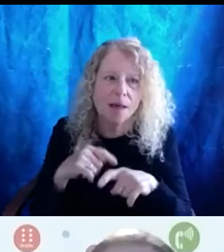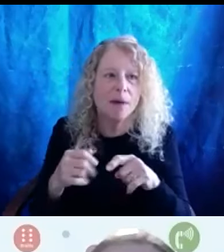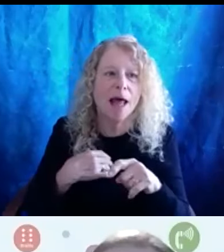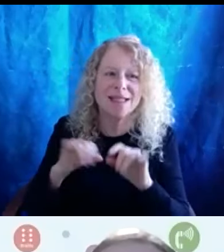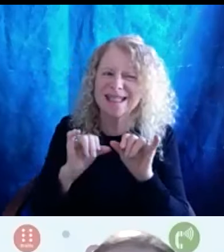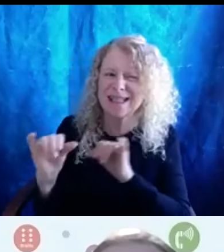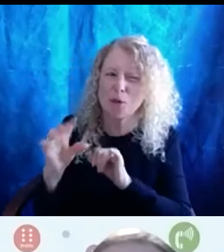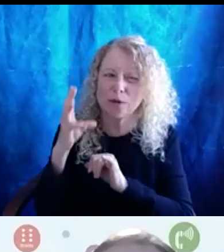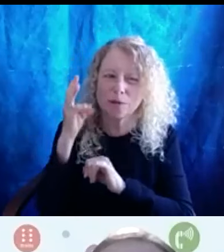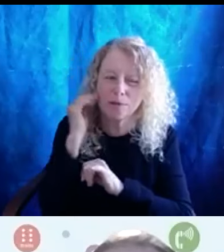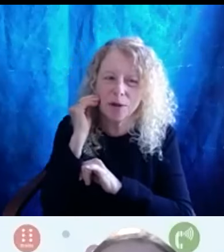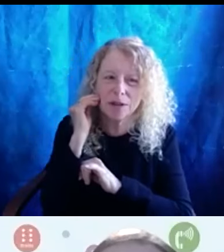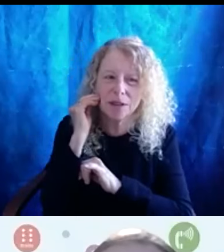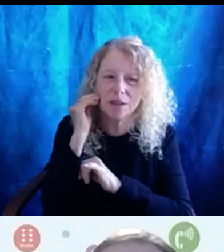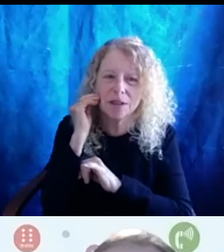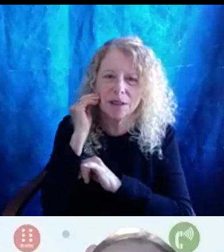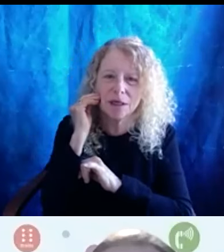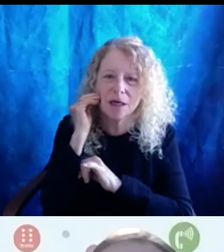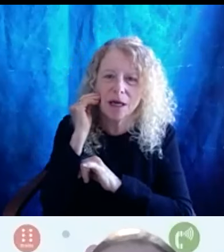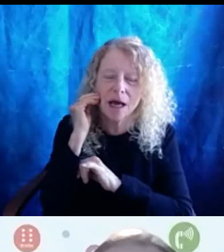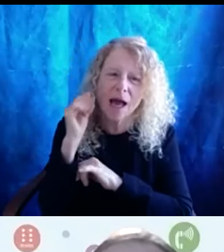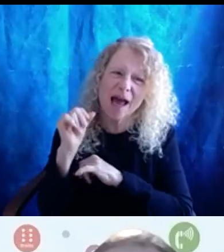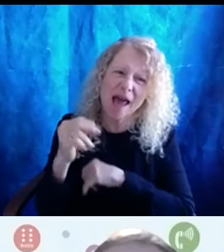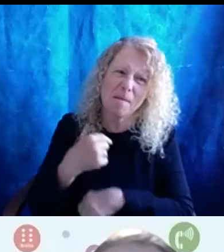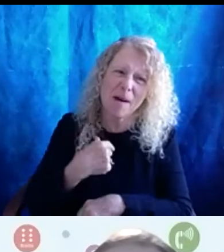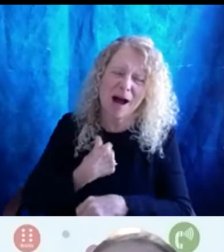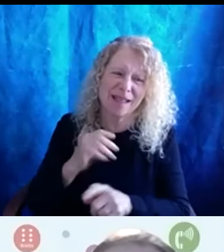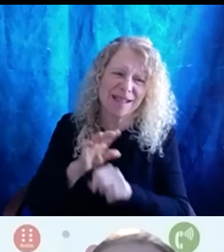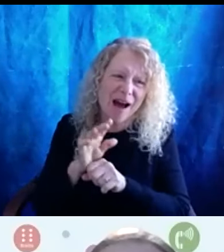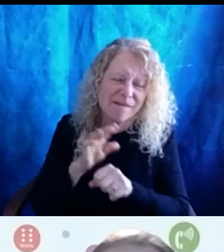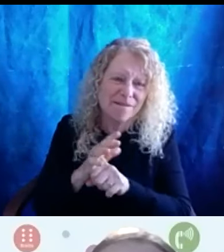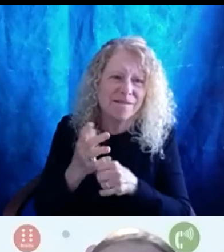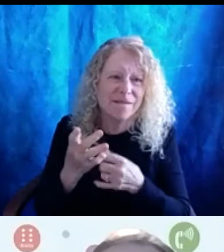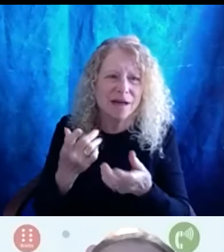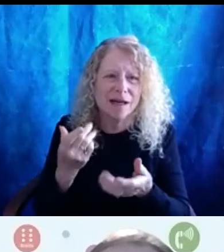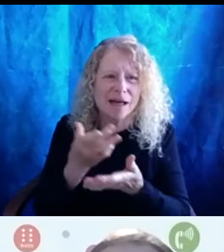such similar experiences of am I enough? Here's all of the things that I